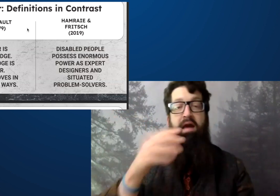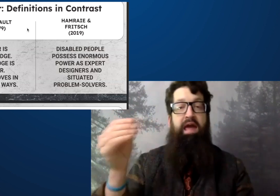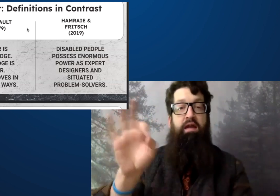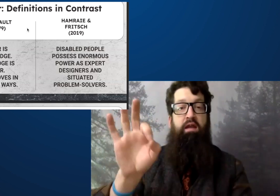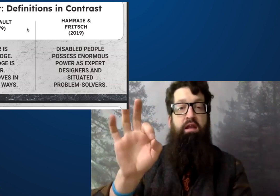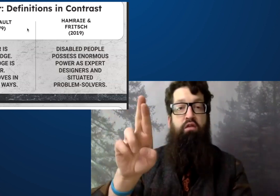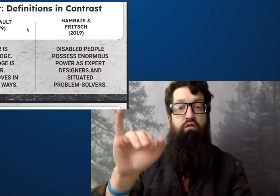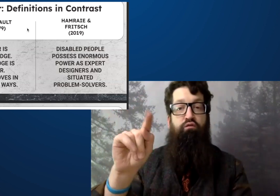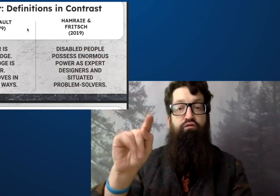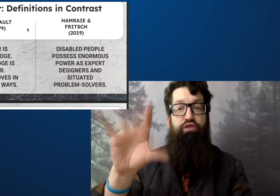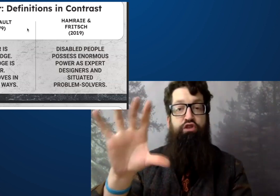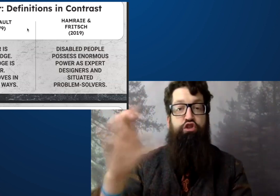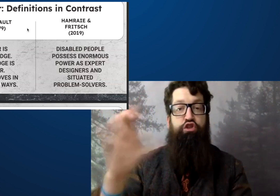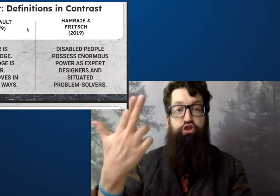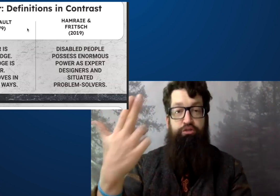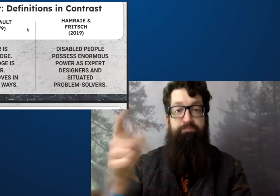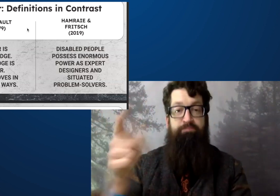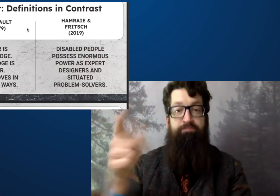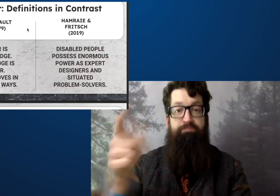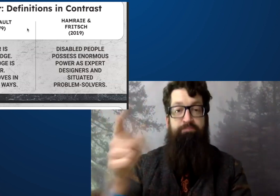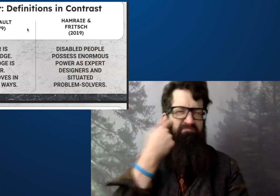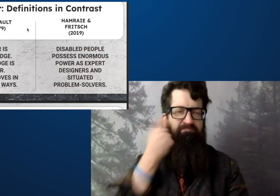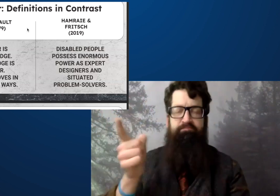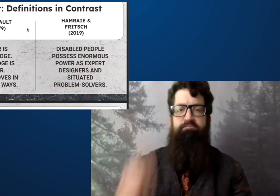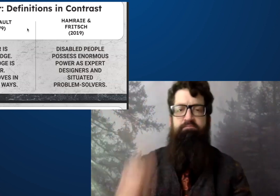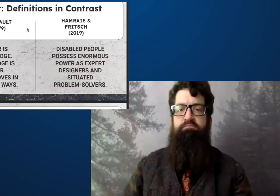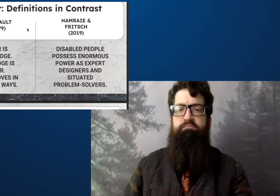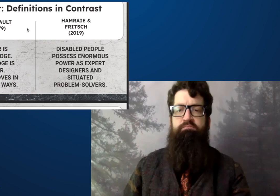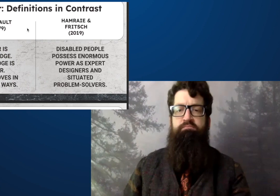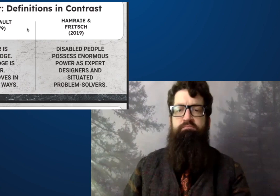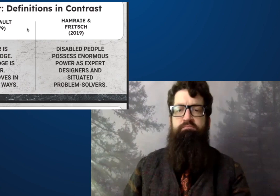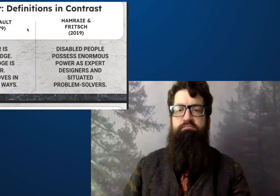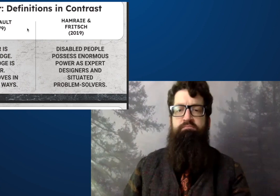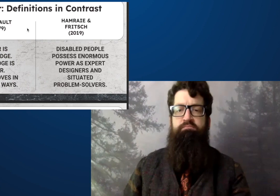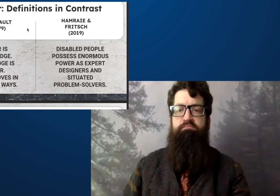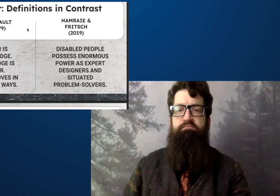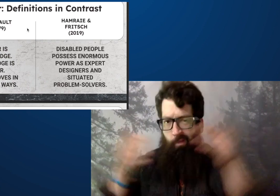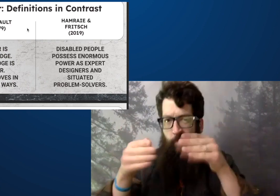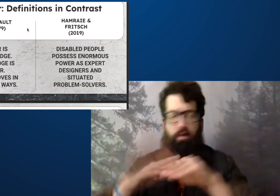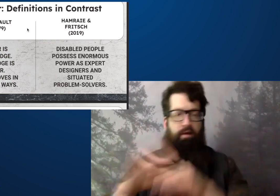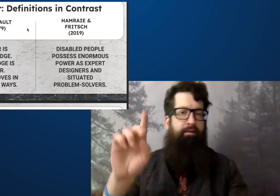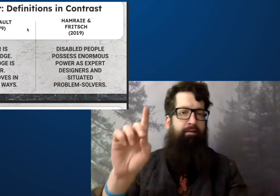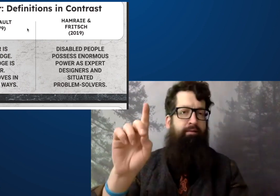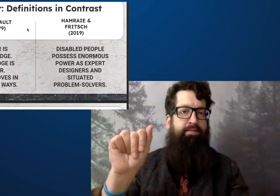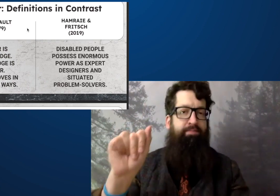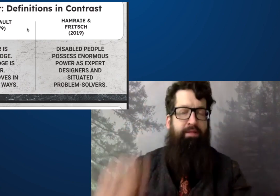Hamre and Fritz, they're more recently published.